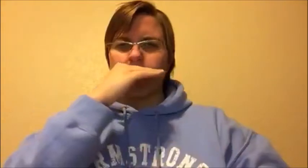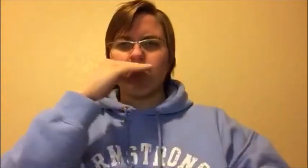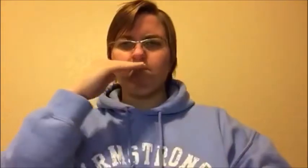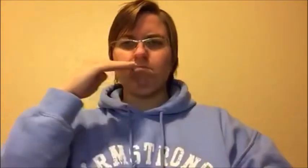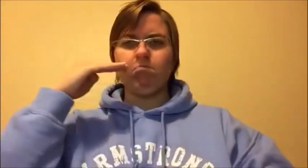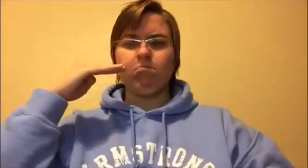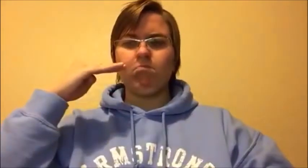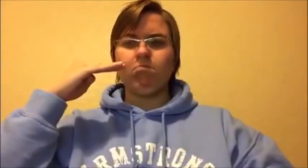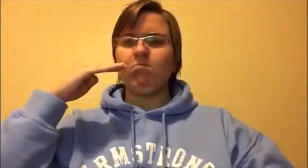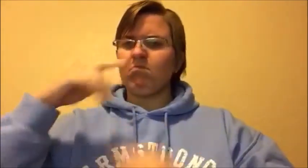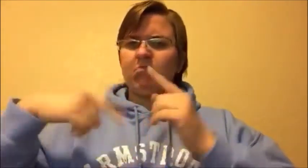[demonstrates sign]